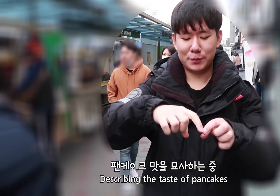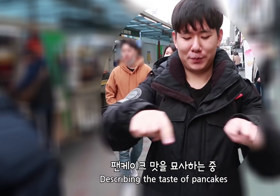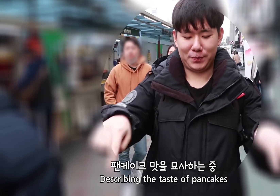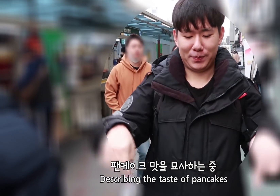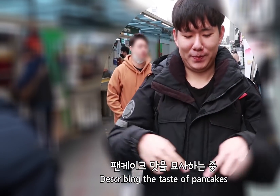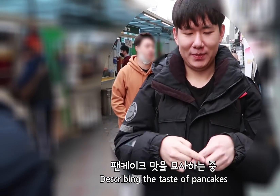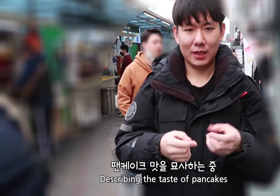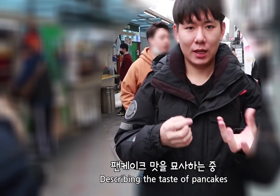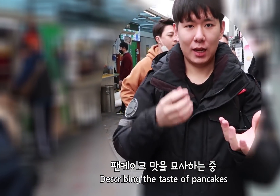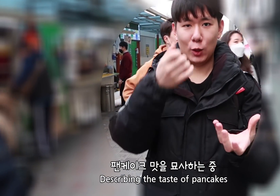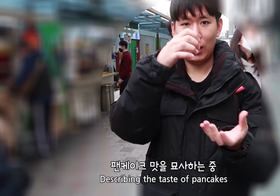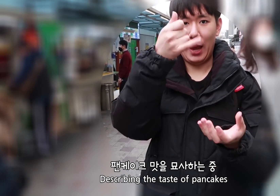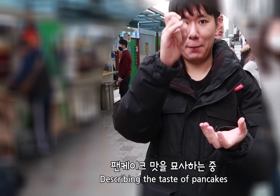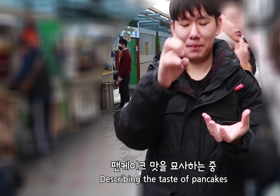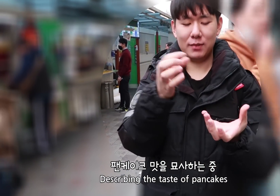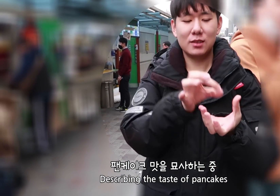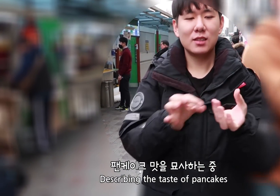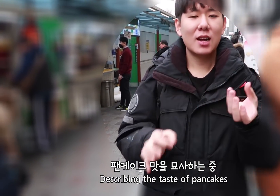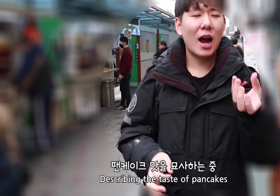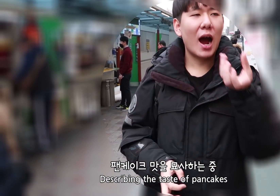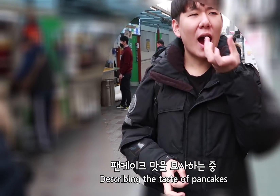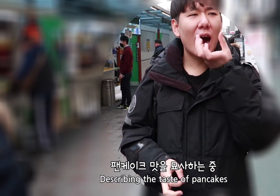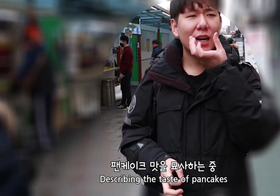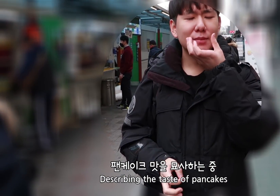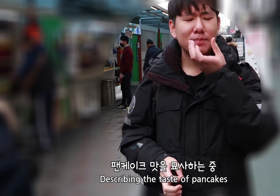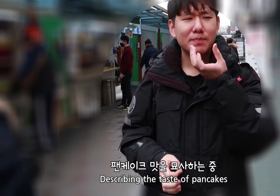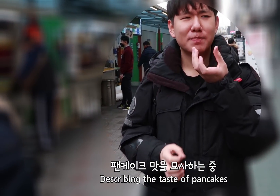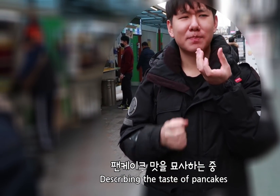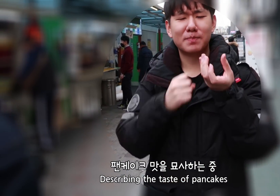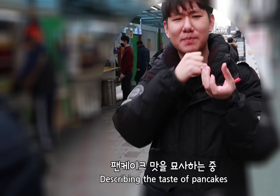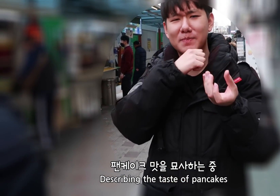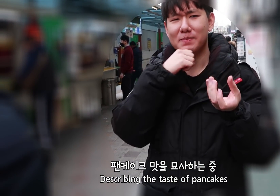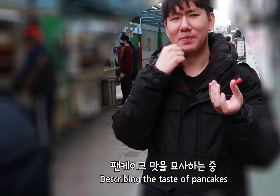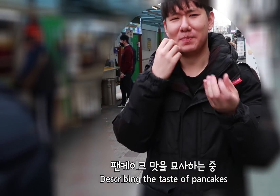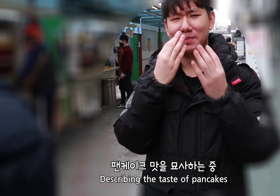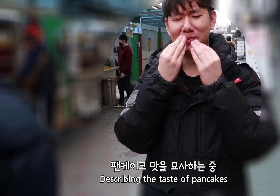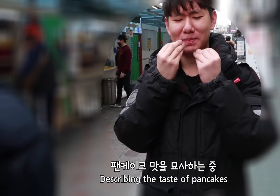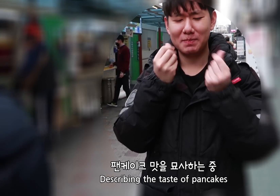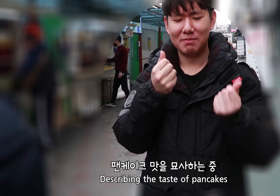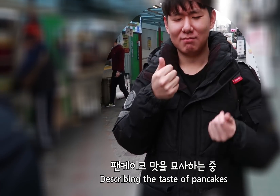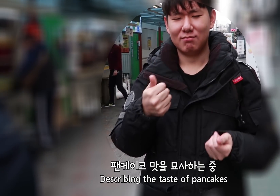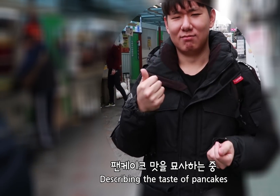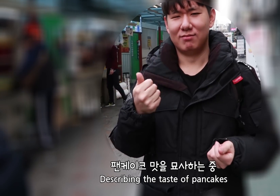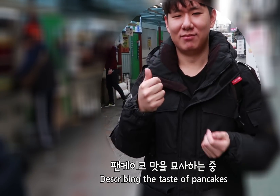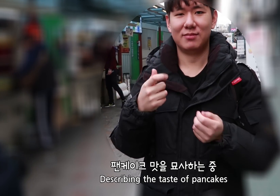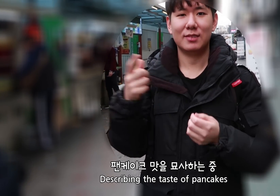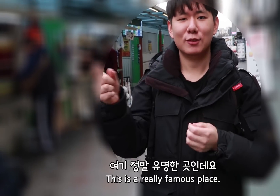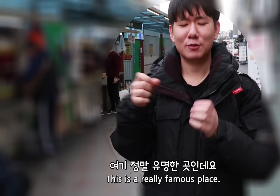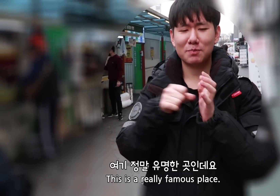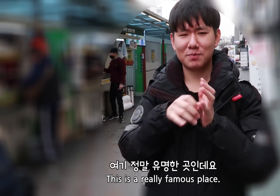Describing the taste of pancakes